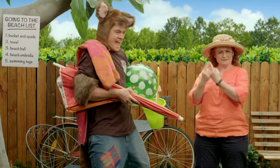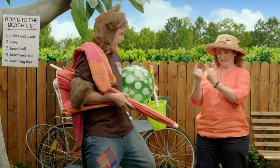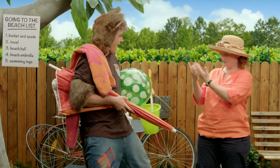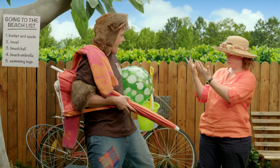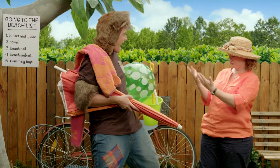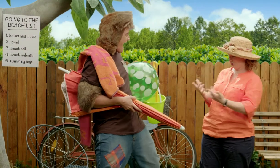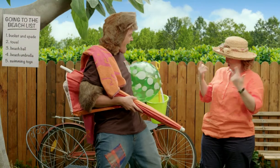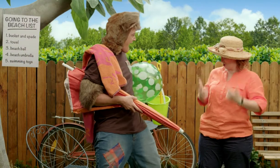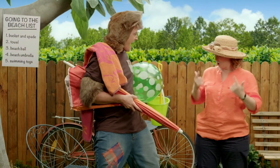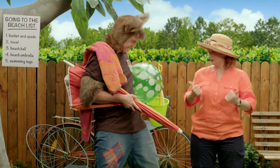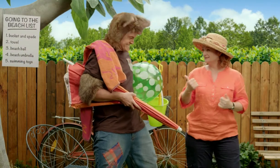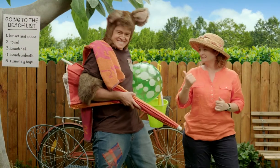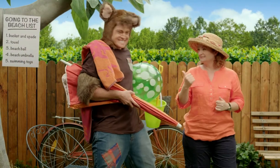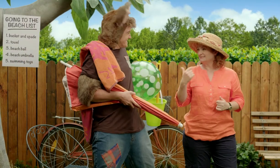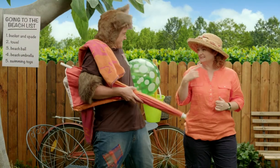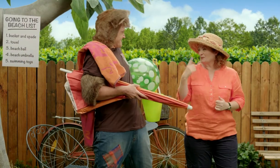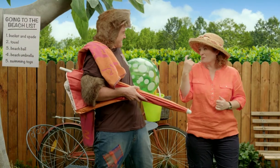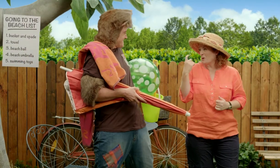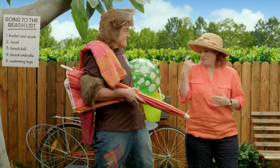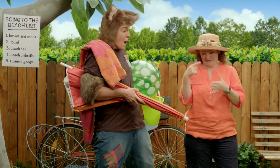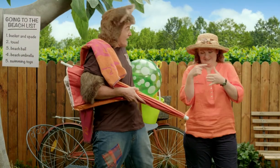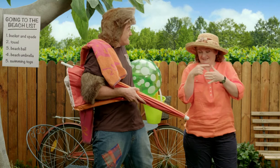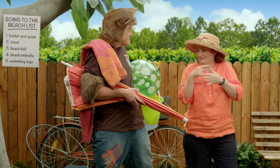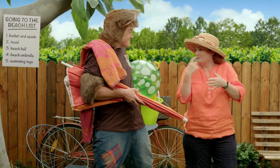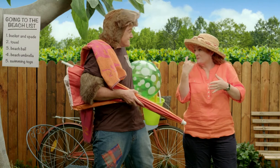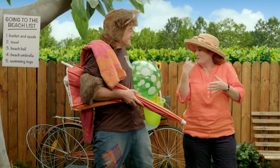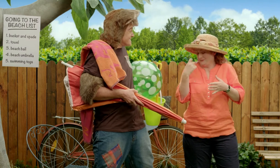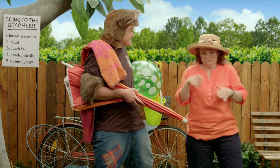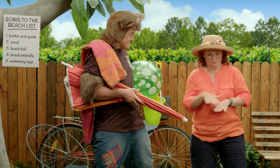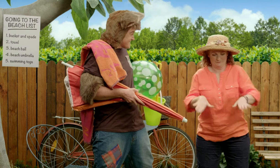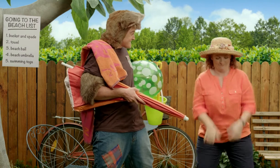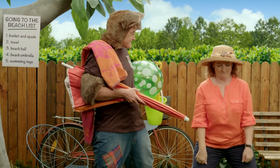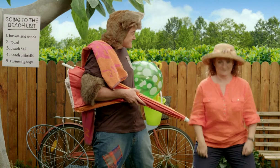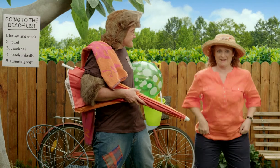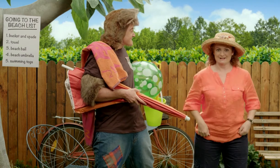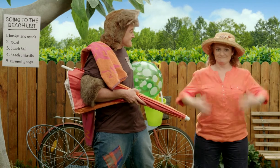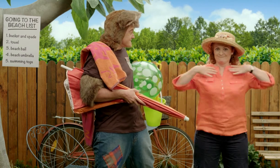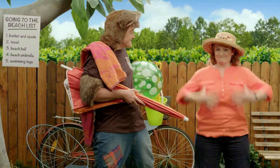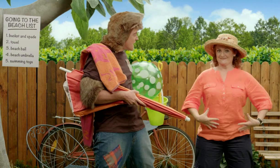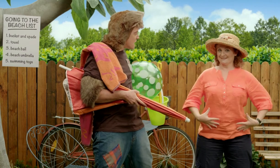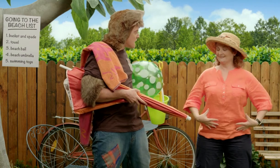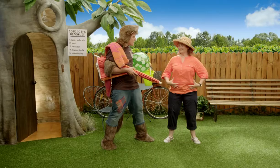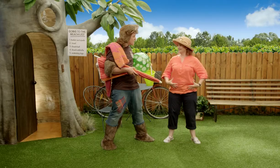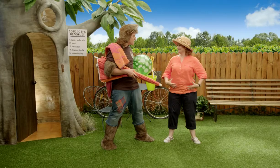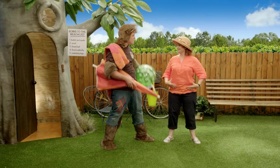Oh wow, Possum, you've got a lot of things there. There's one more thing we need though. We need some swimming togs.